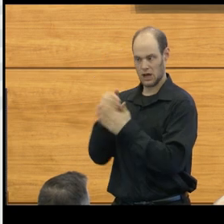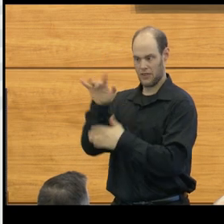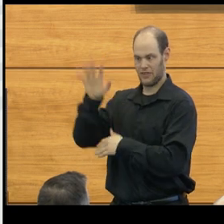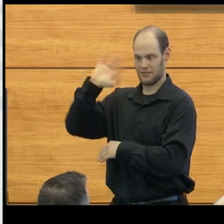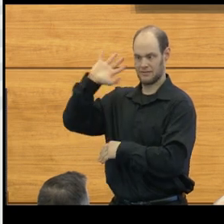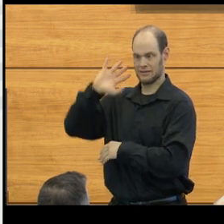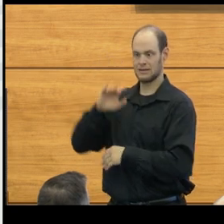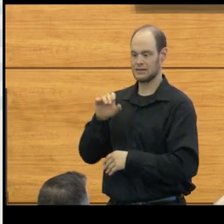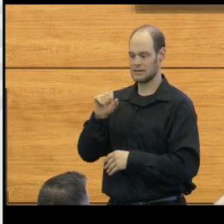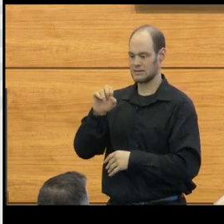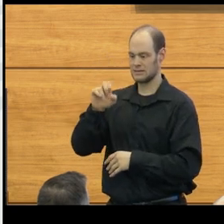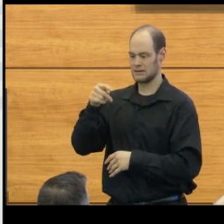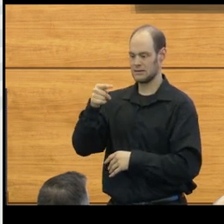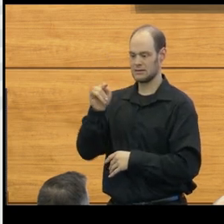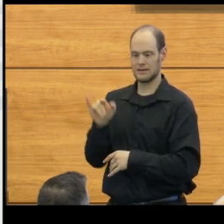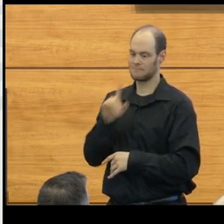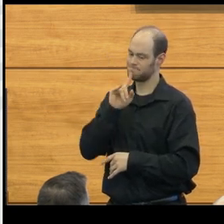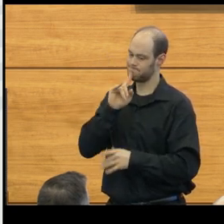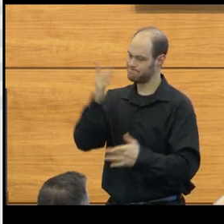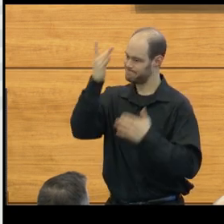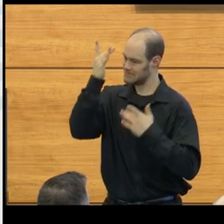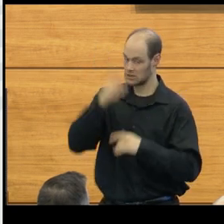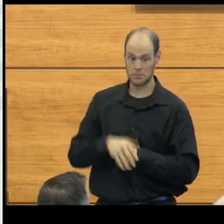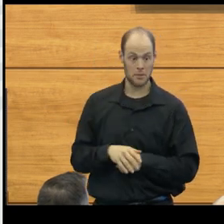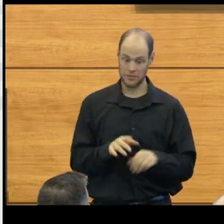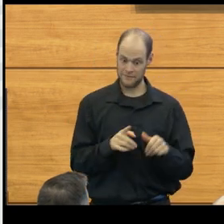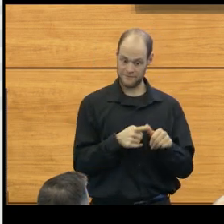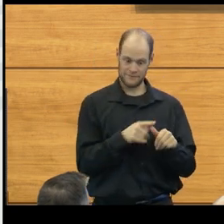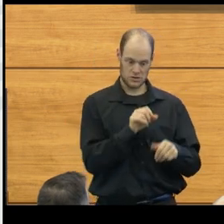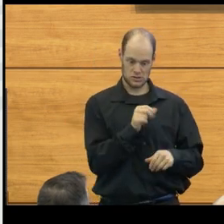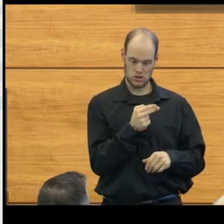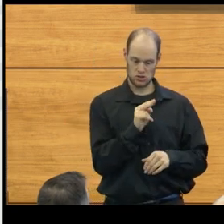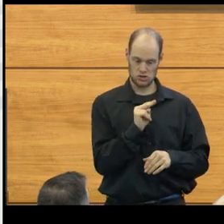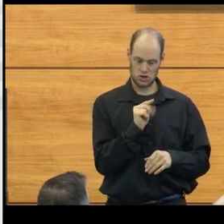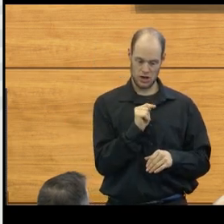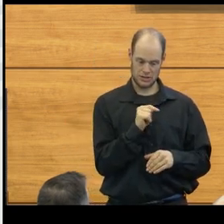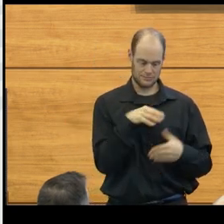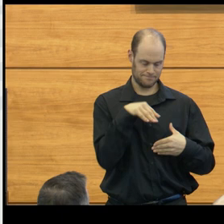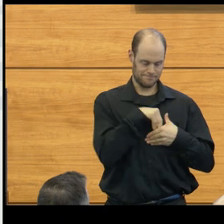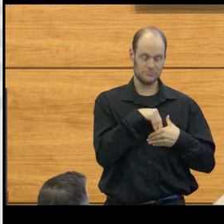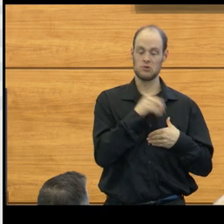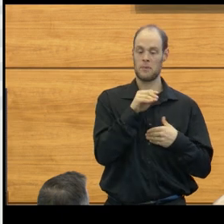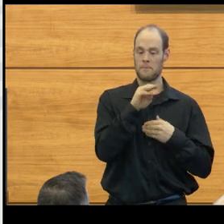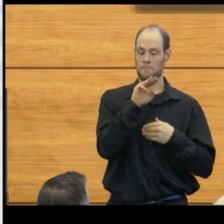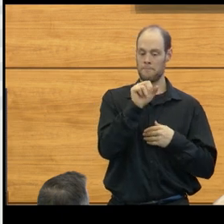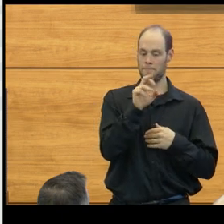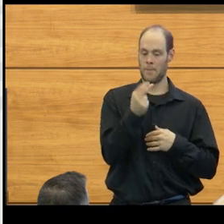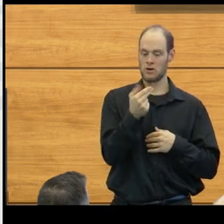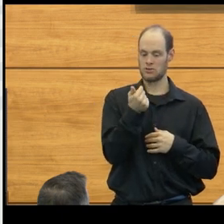was septic and was quite ill. But the first shunt that was put in was in March of 1956.